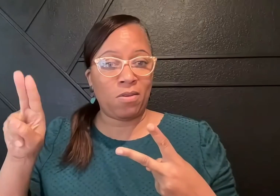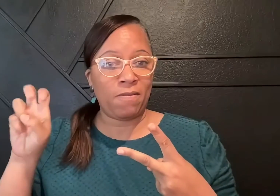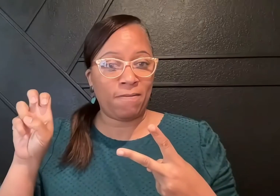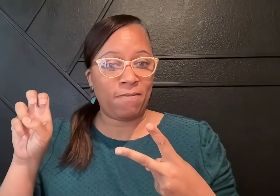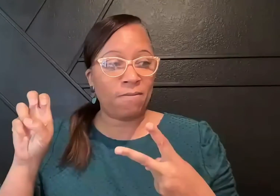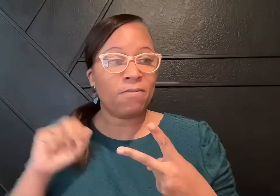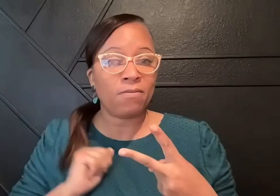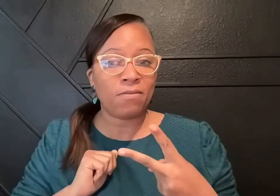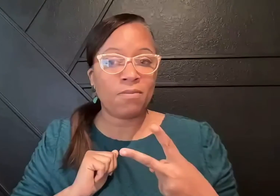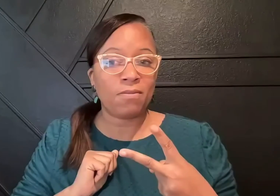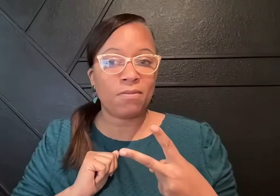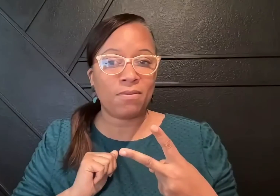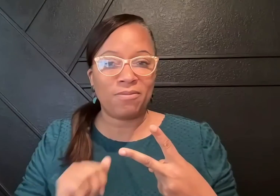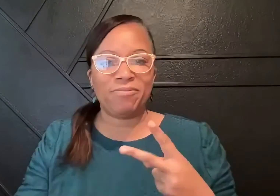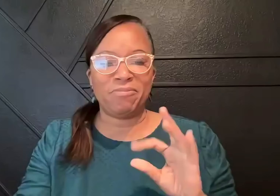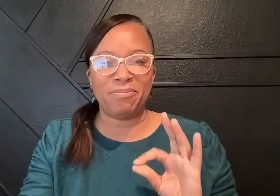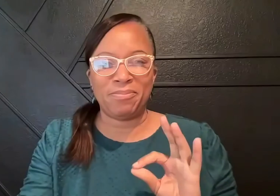and Aundrea Love, Aundrea Love.